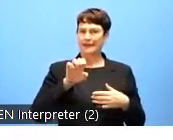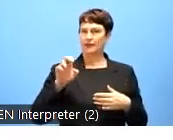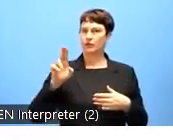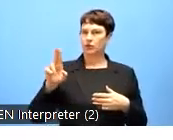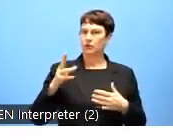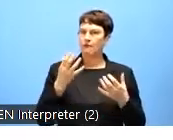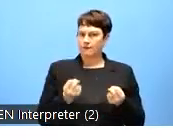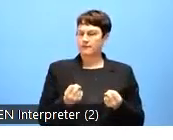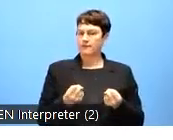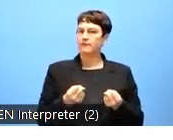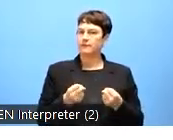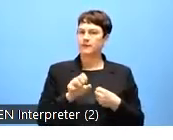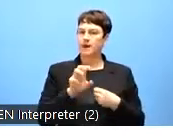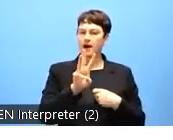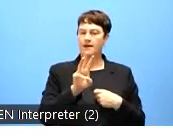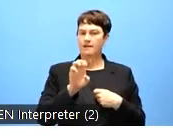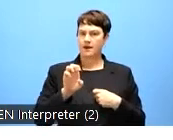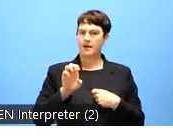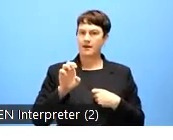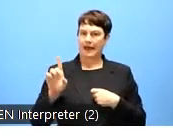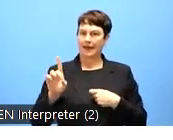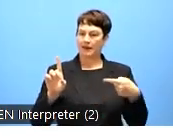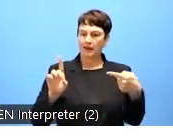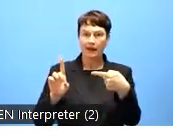Anyone familiar with European legislation knows that there's lots of dates involved,